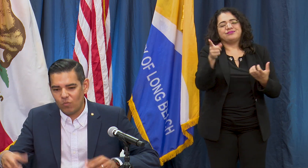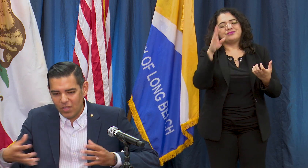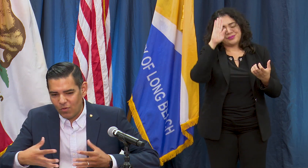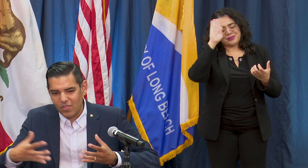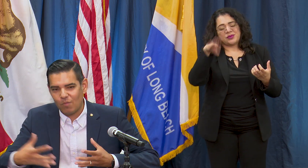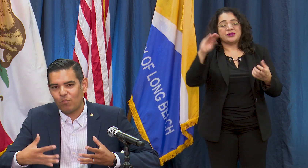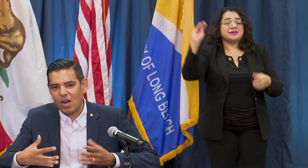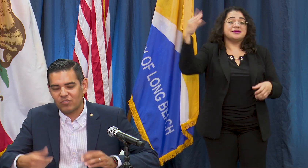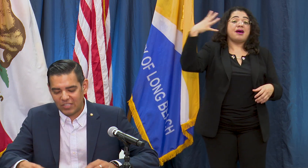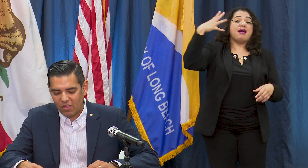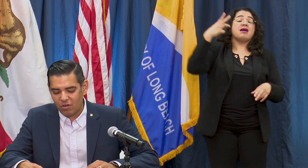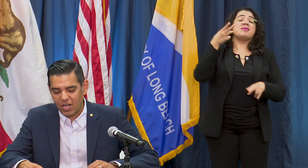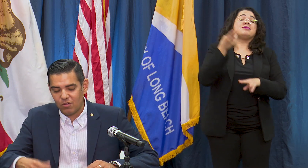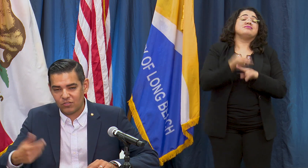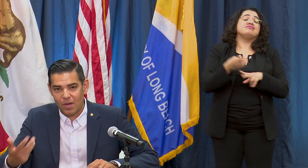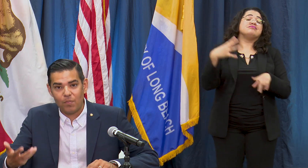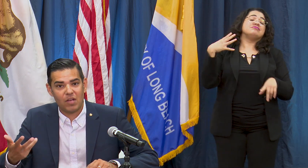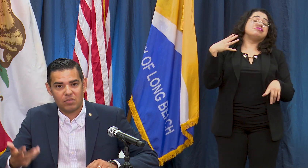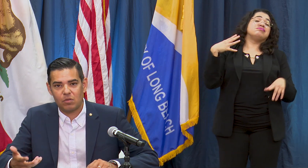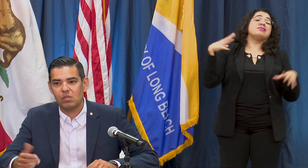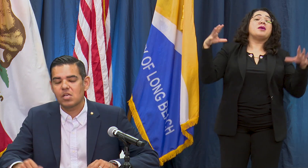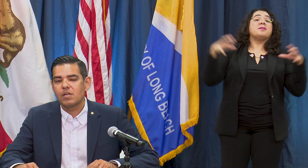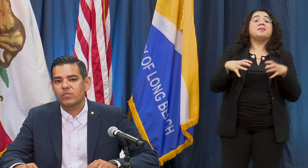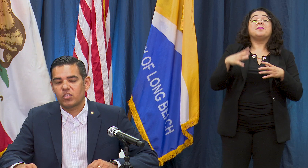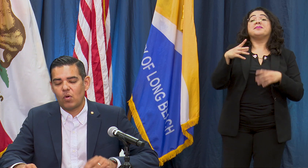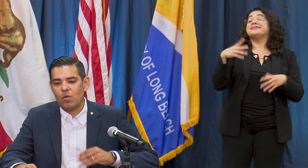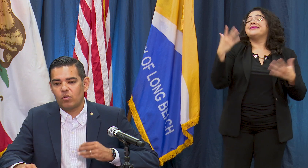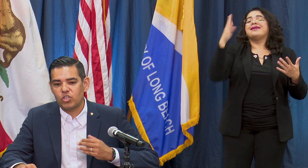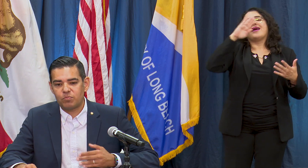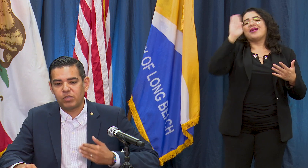in a way that brought us together and I know that's not possible so just please